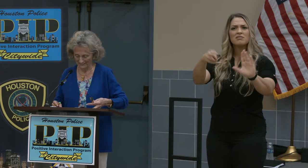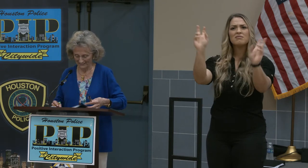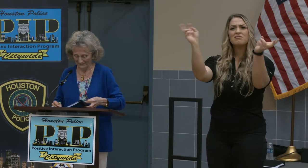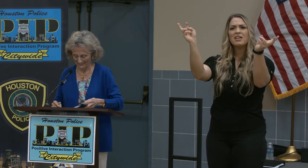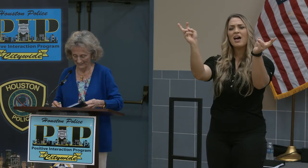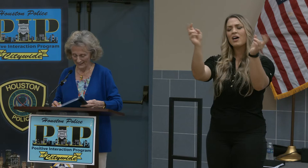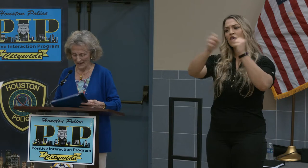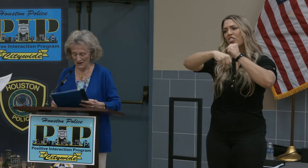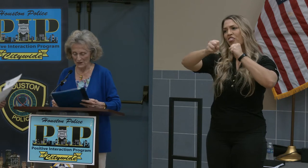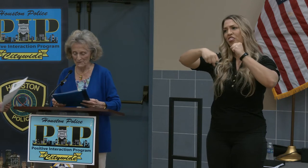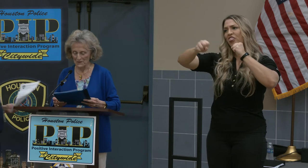Mike Weingart. >> Mike Weingart: